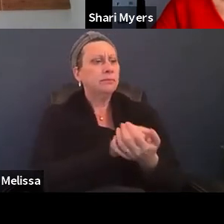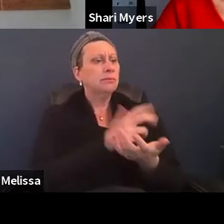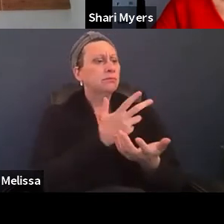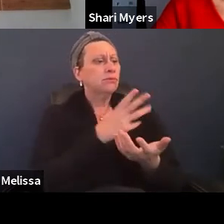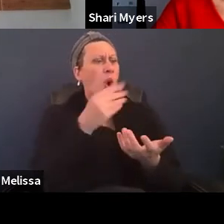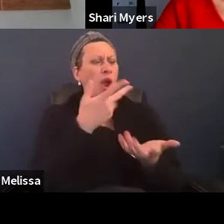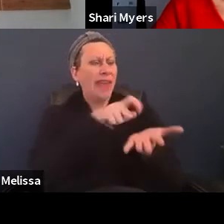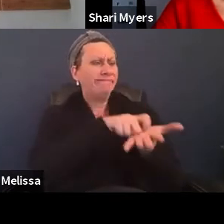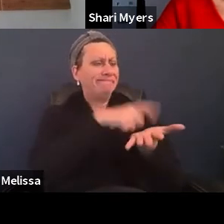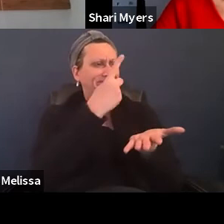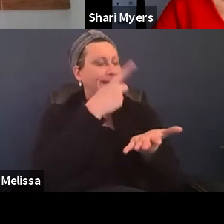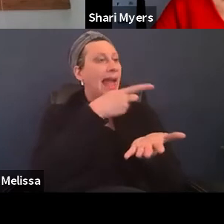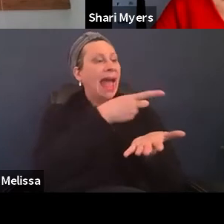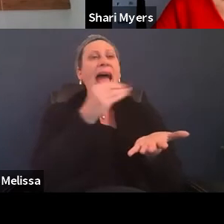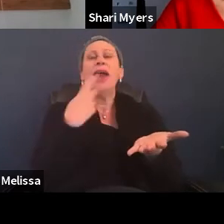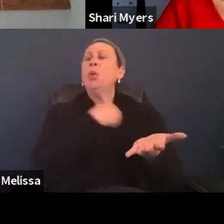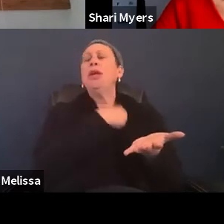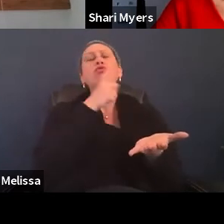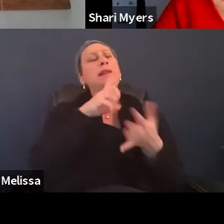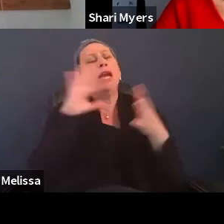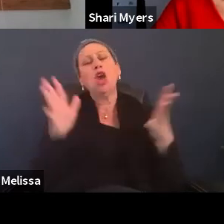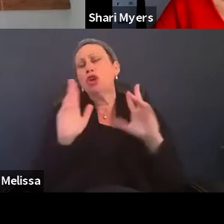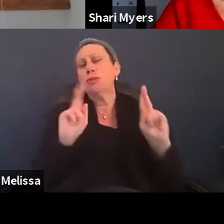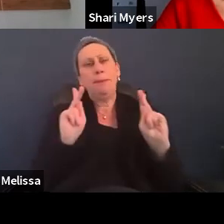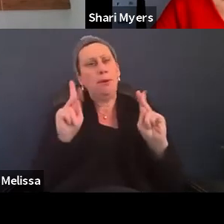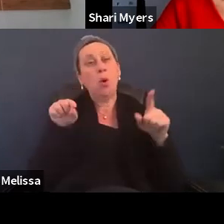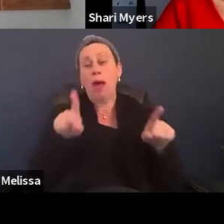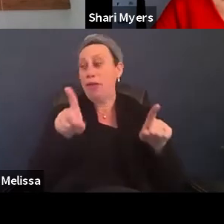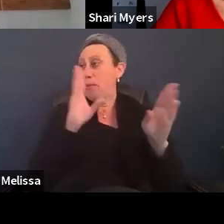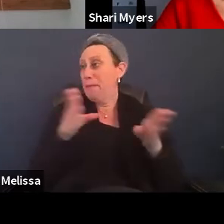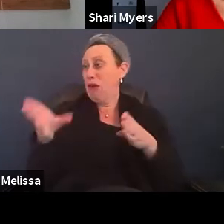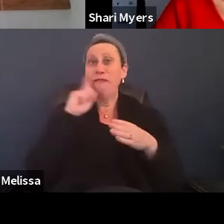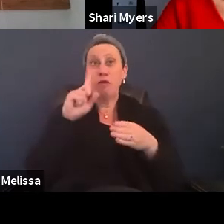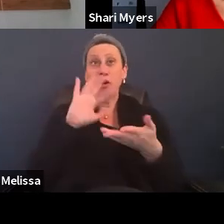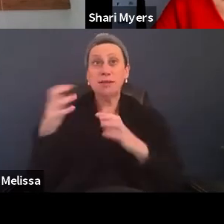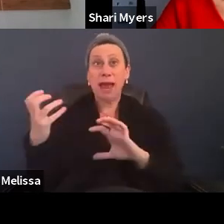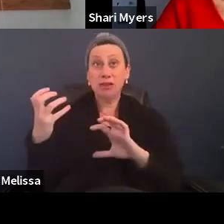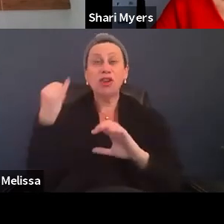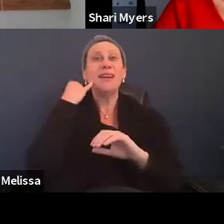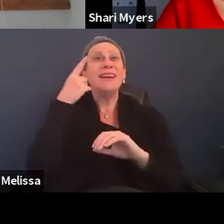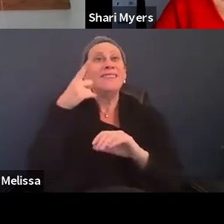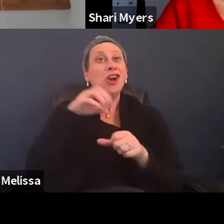And so we really encourage people as they're preparing for disasters, if they're in a high threat state